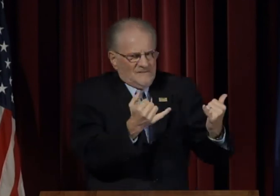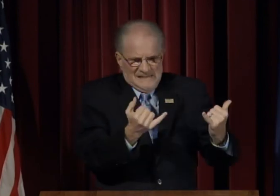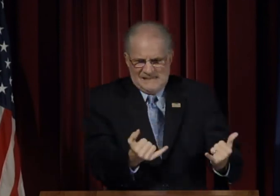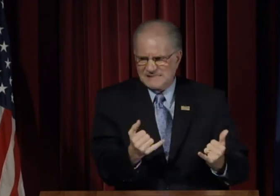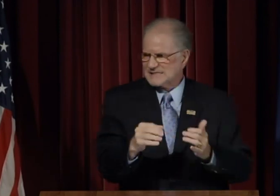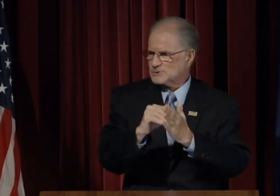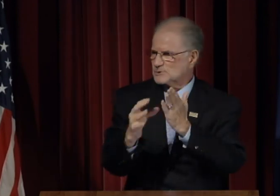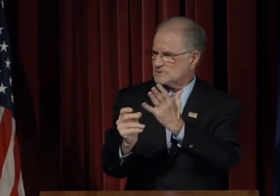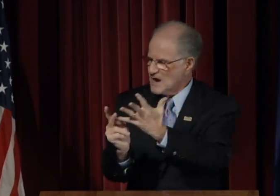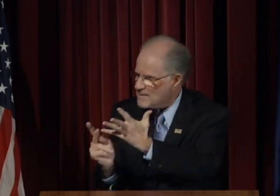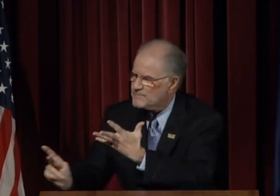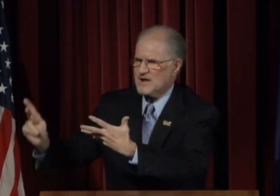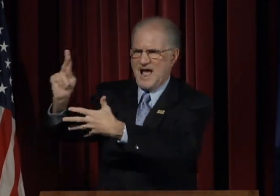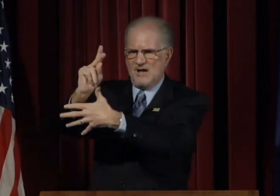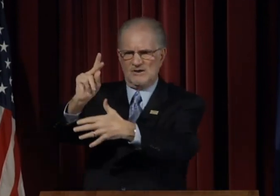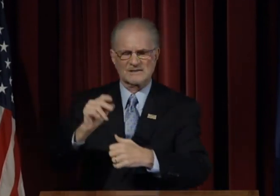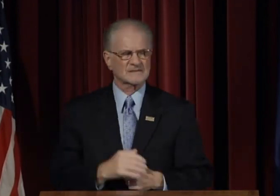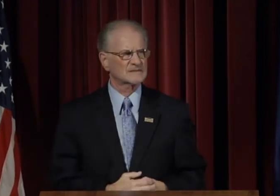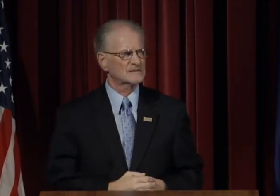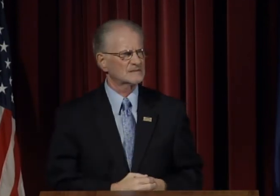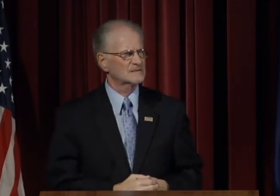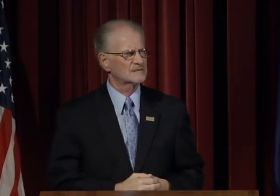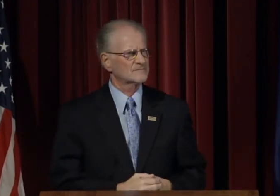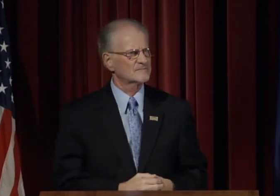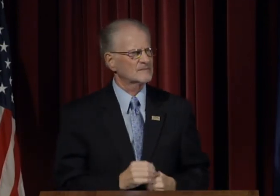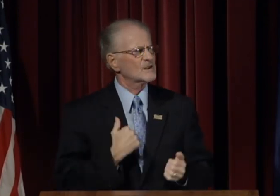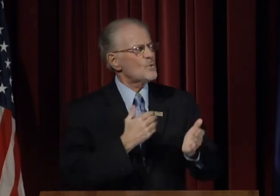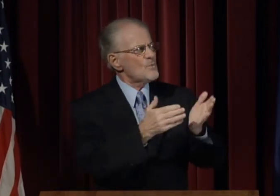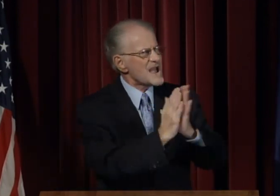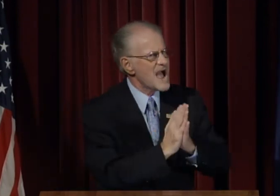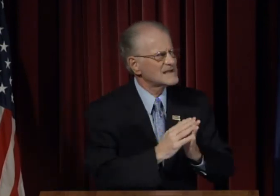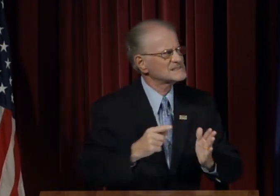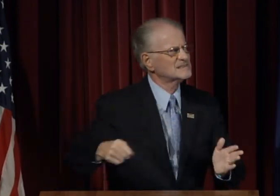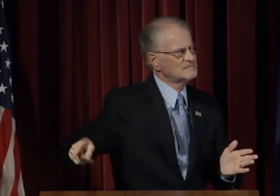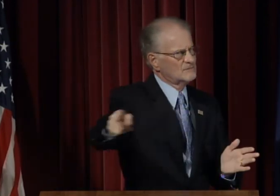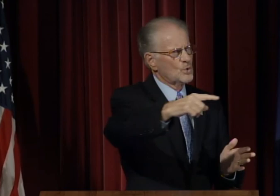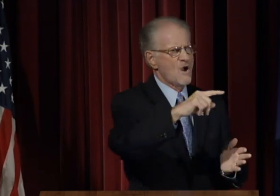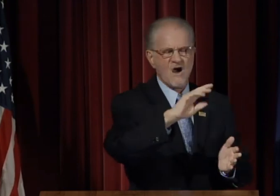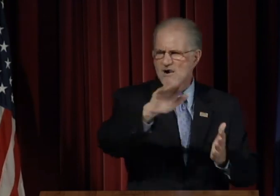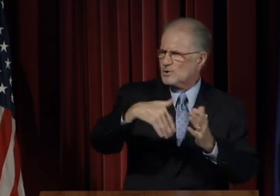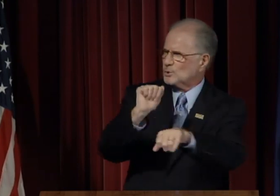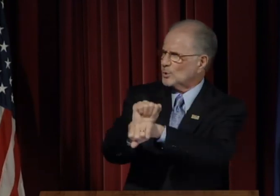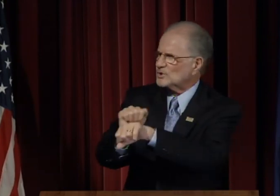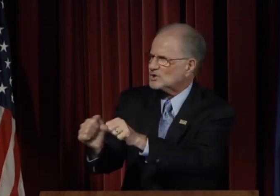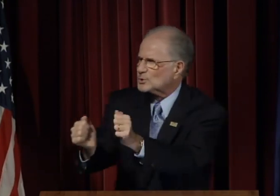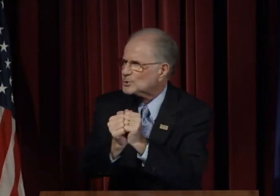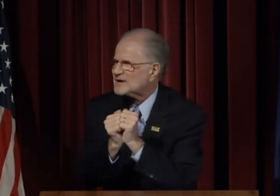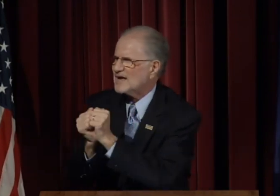of existing students a priority, and we are asking you to all work together